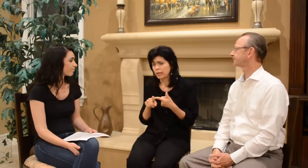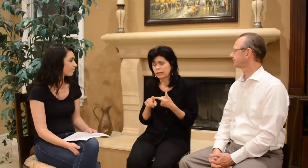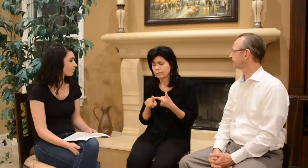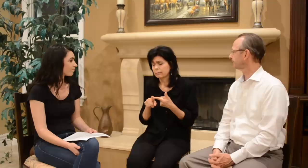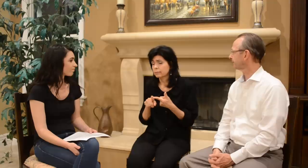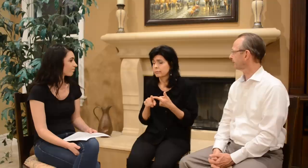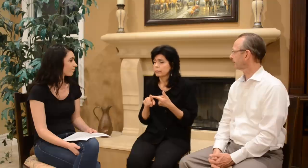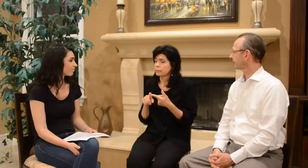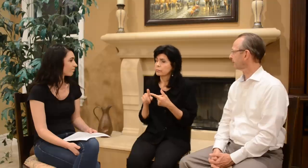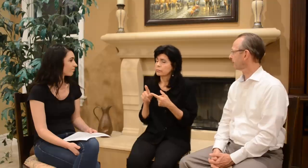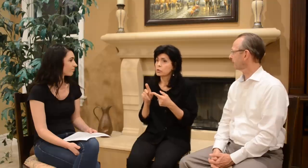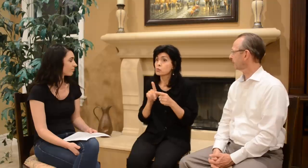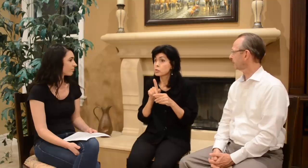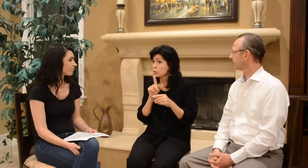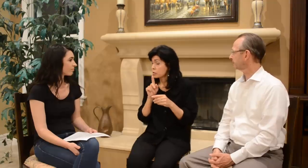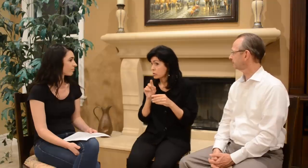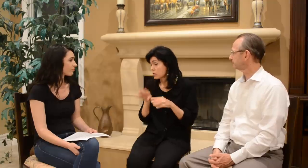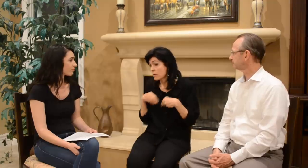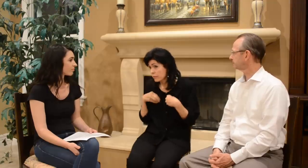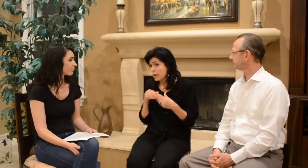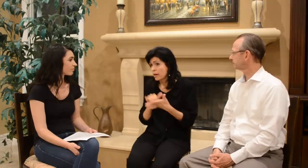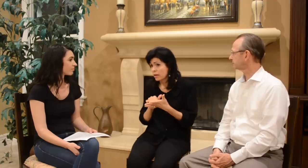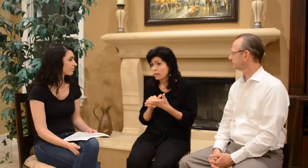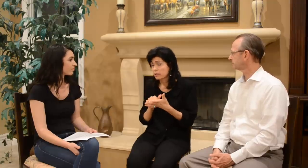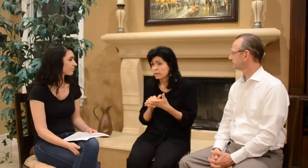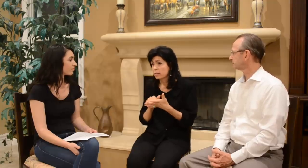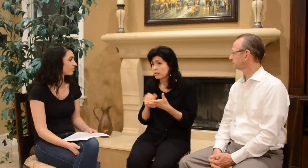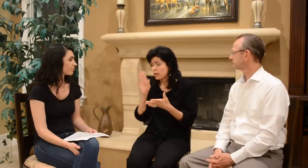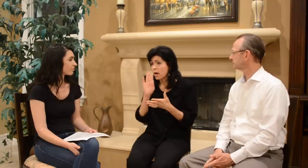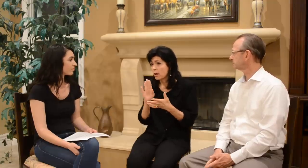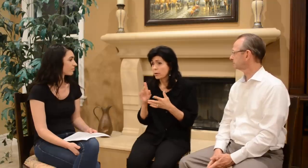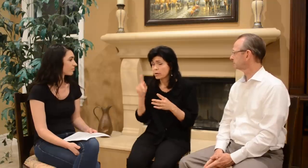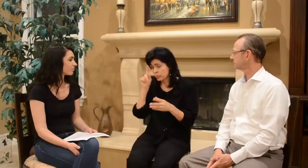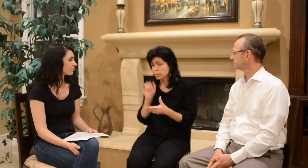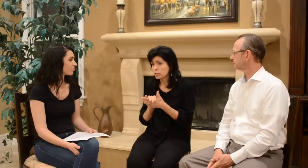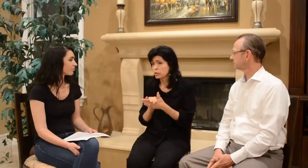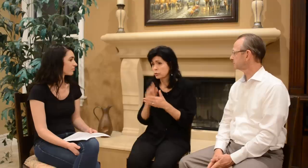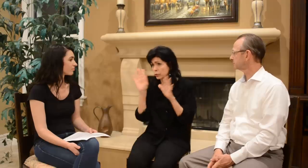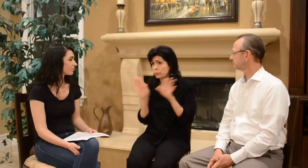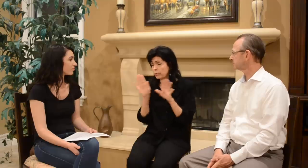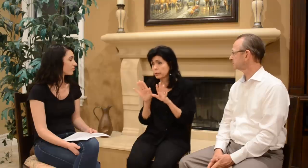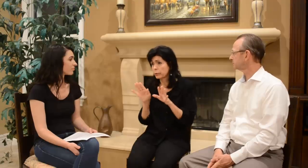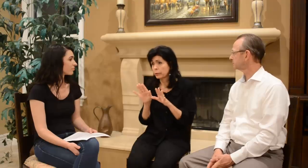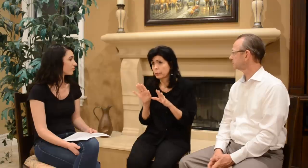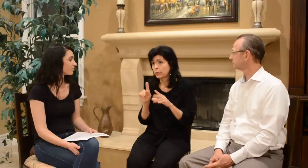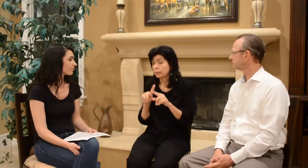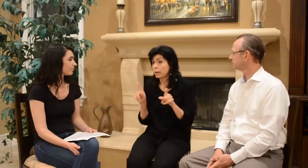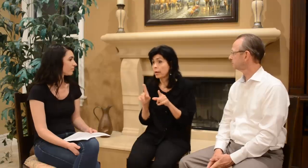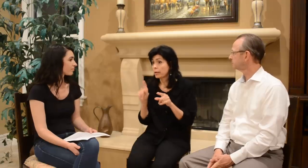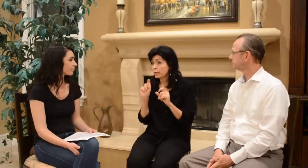Then you accept that and say God we are trusting you for a miracle,